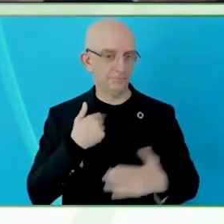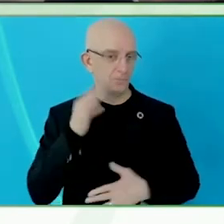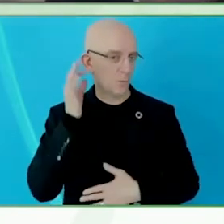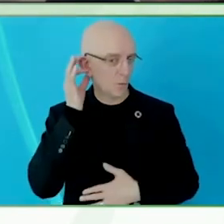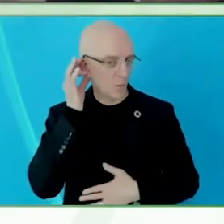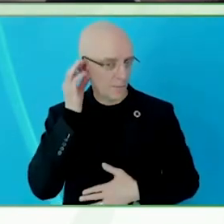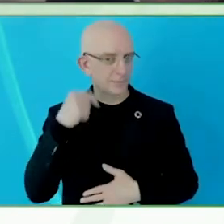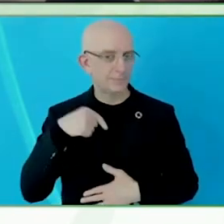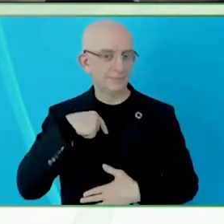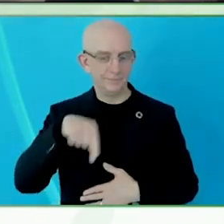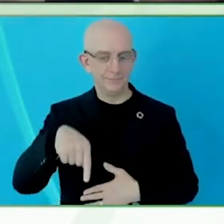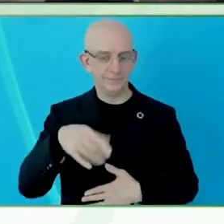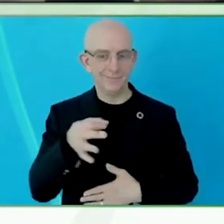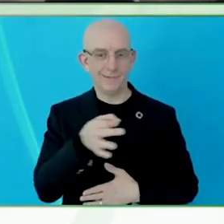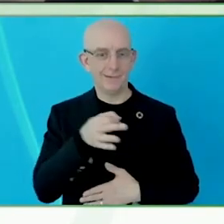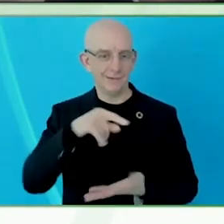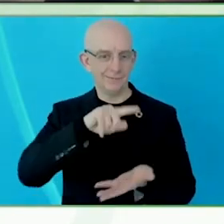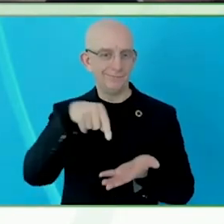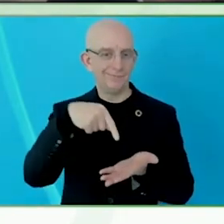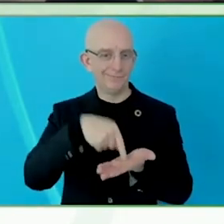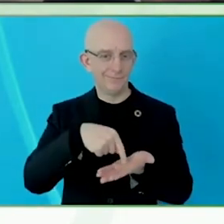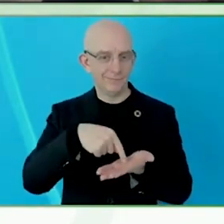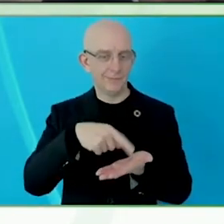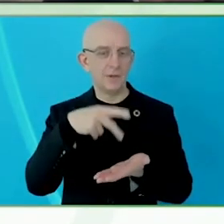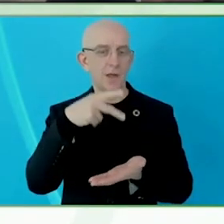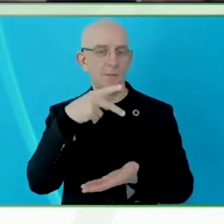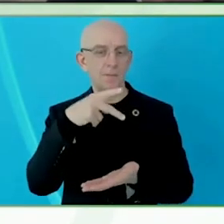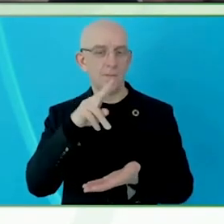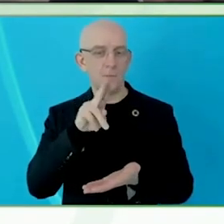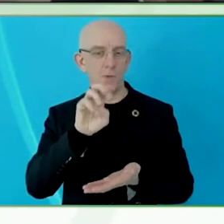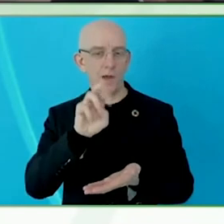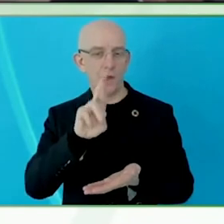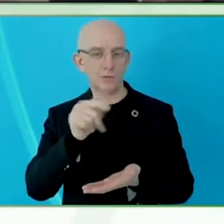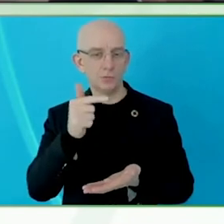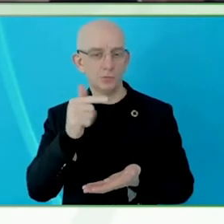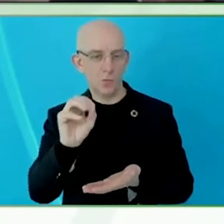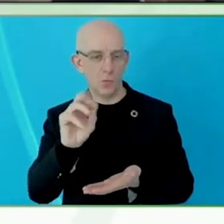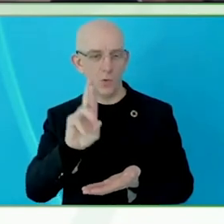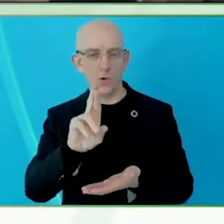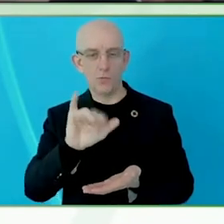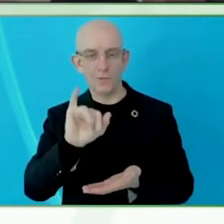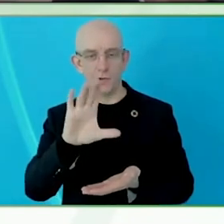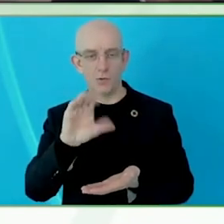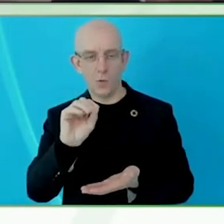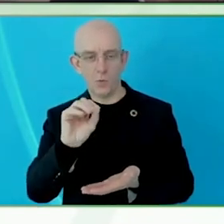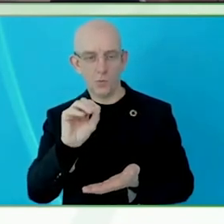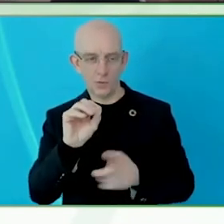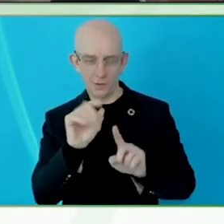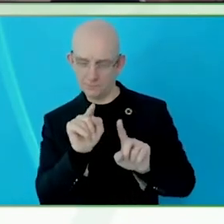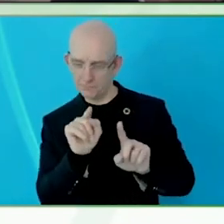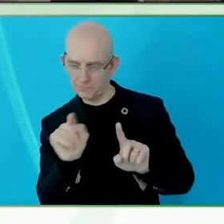pronouns are she/her. Behind me, there is a black optical telescope that is about 6